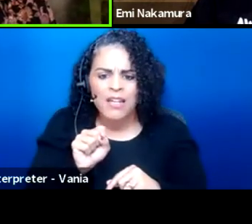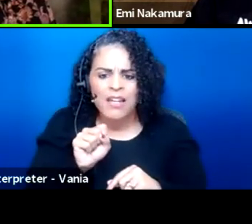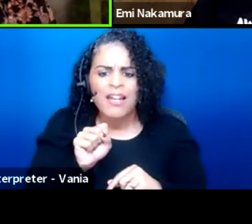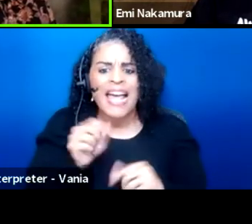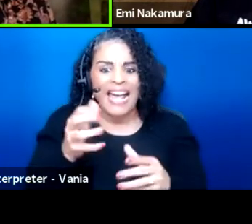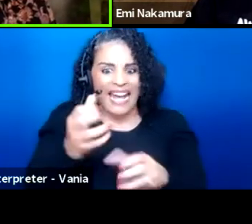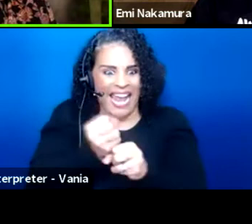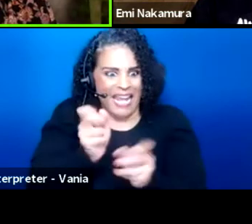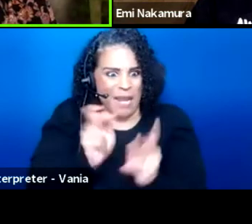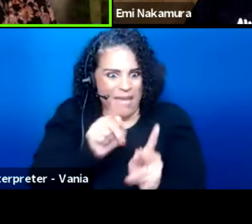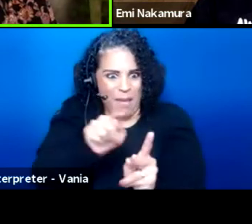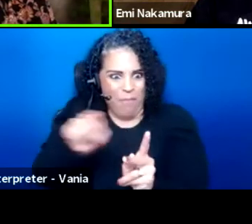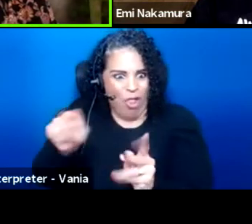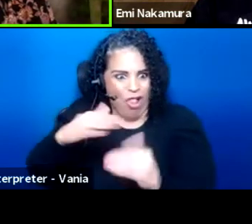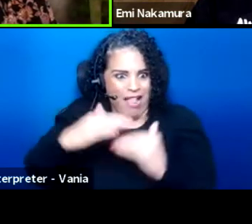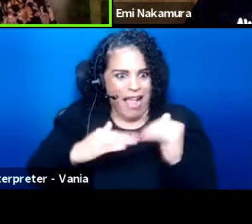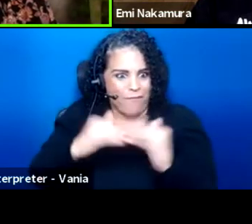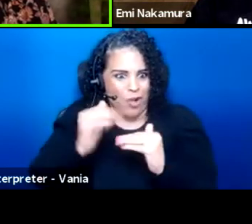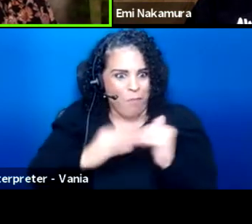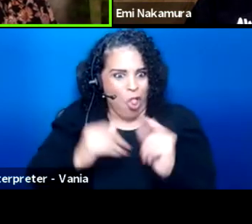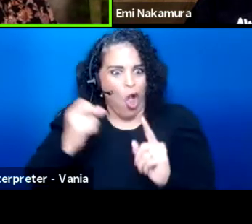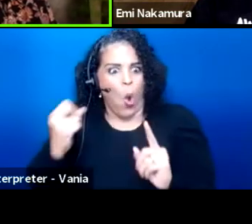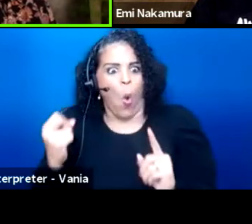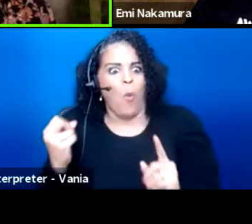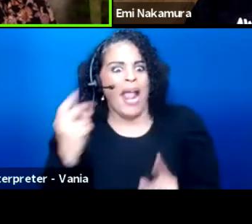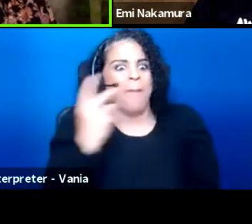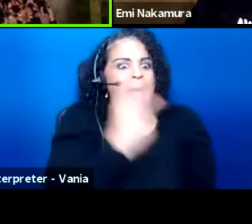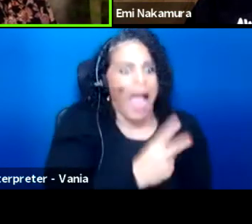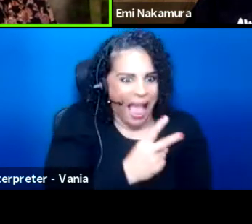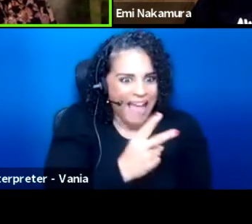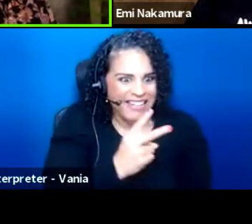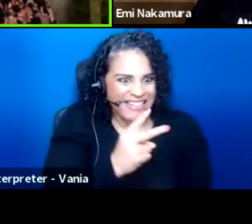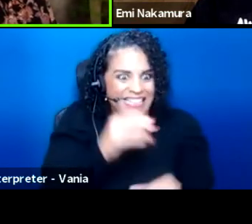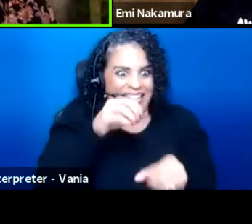comfortable going back in person.